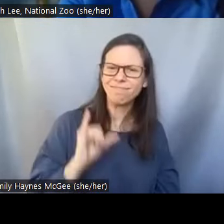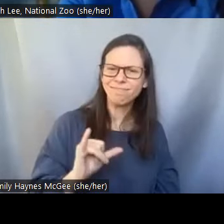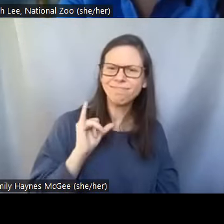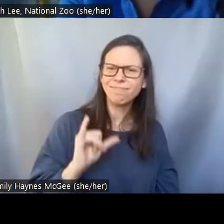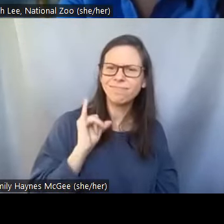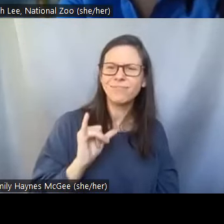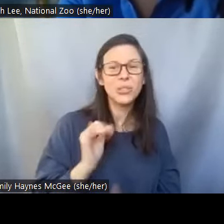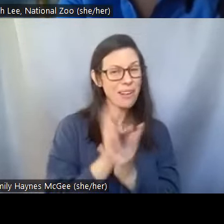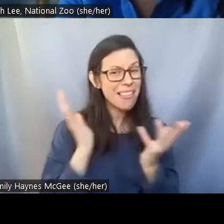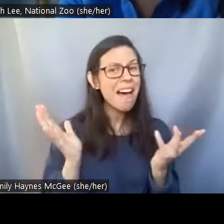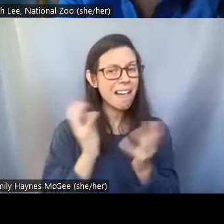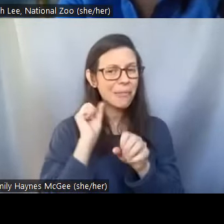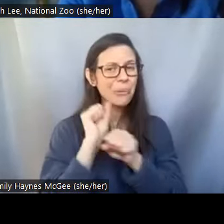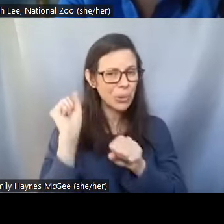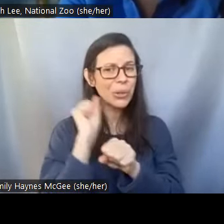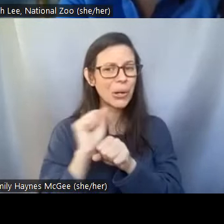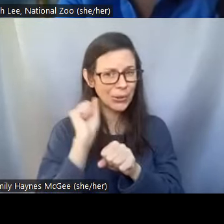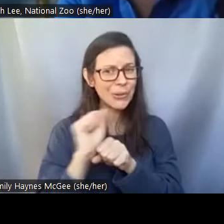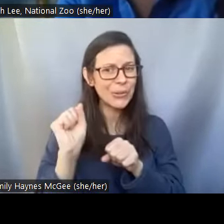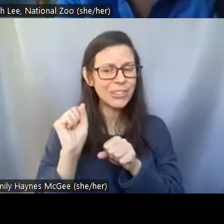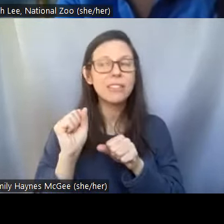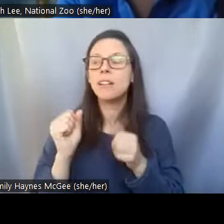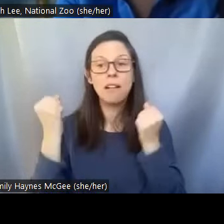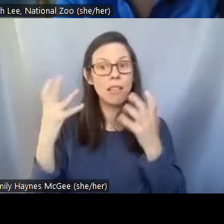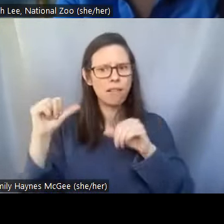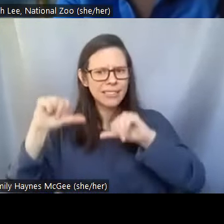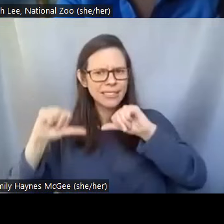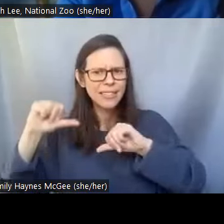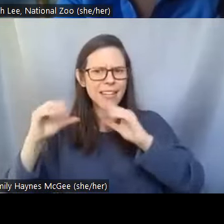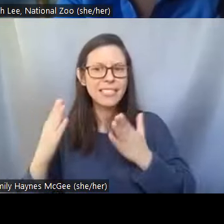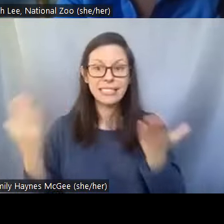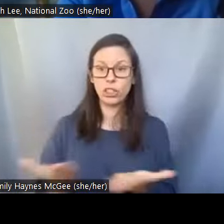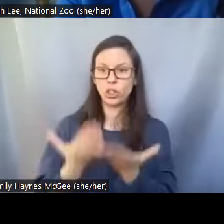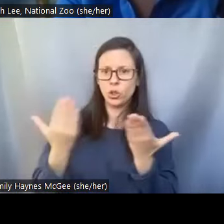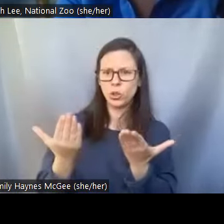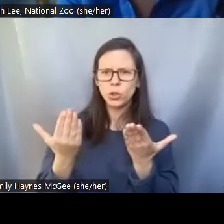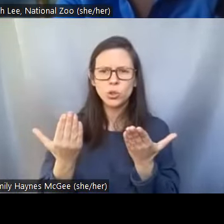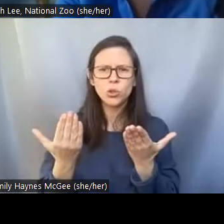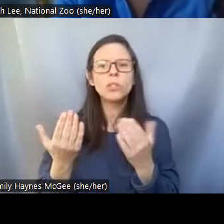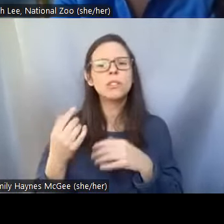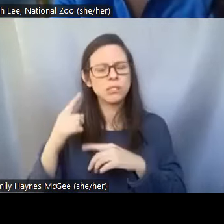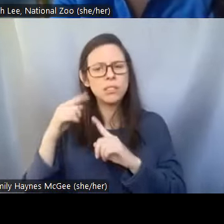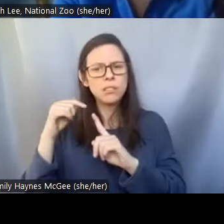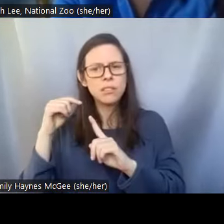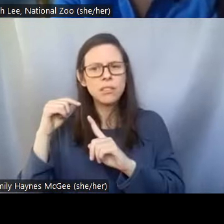work done by a scientist here Peter Comisoli and a lot of the colleagues in over here